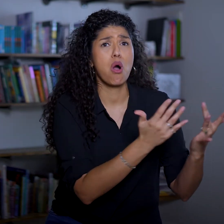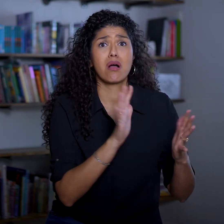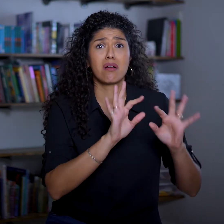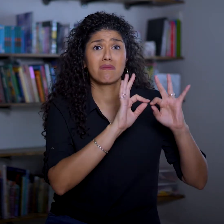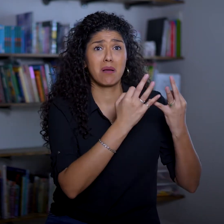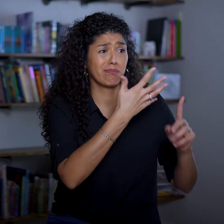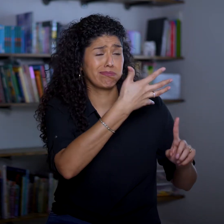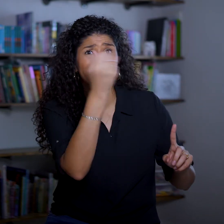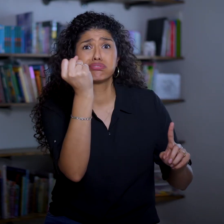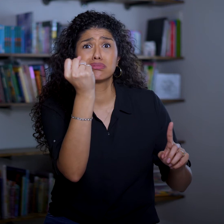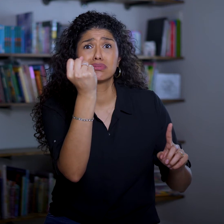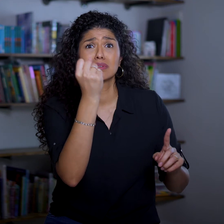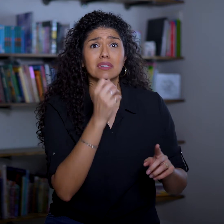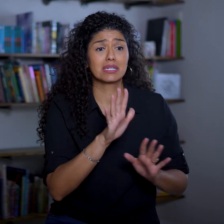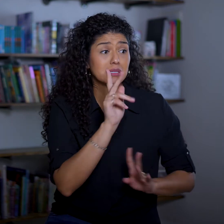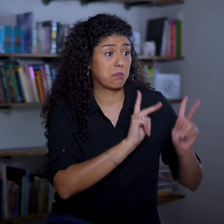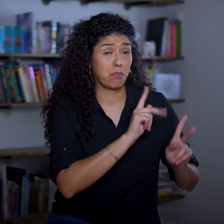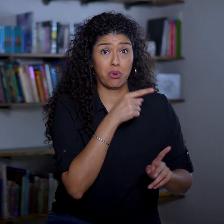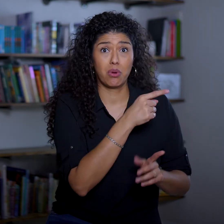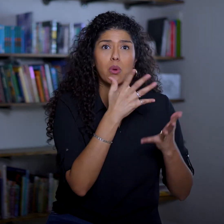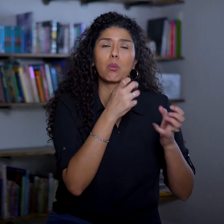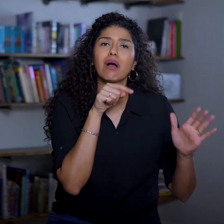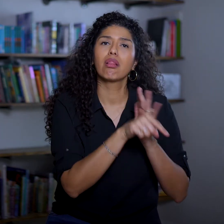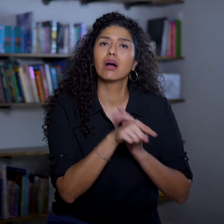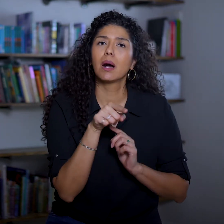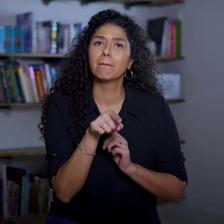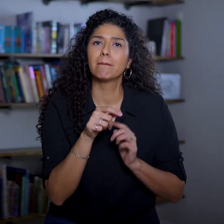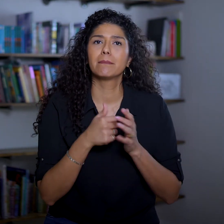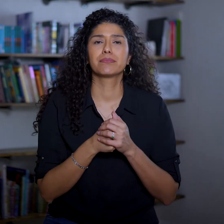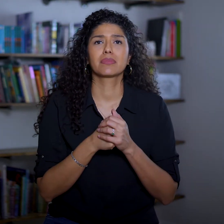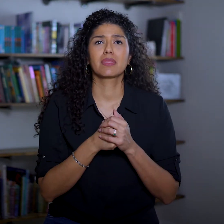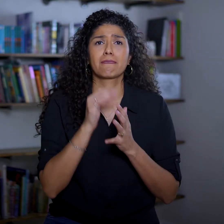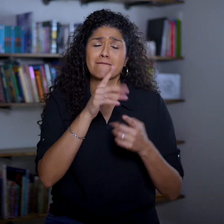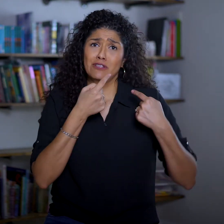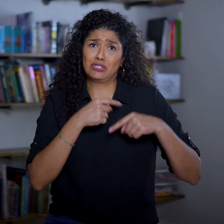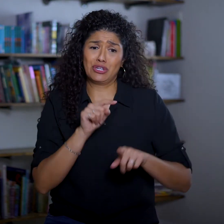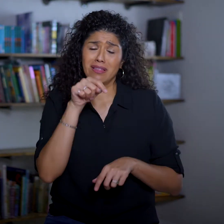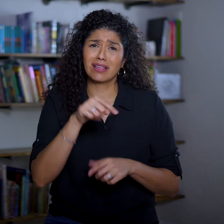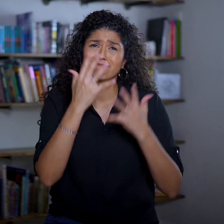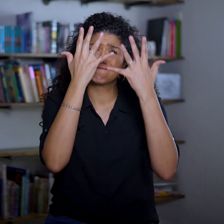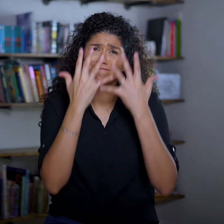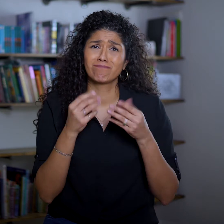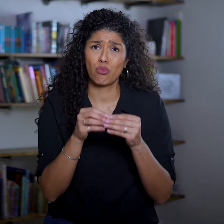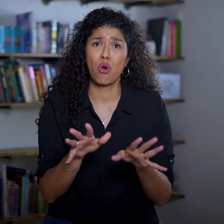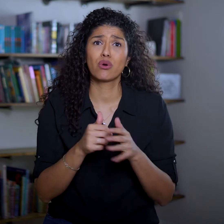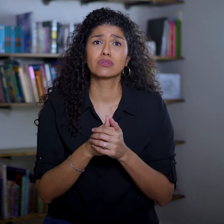his family has been taken captive, and his people want to kill him. In the midst of this tragic loss,